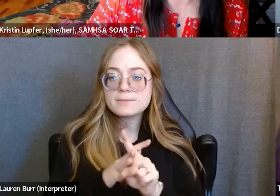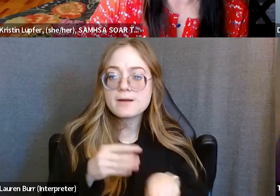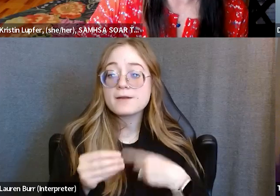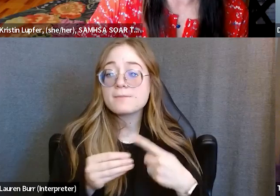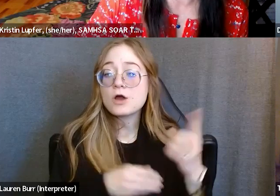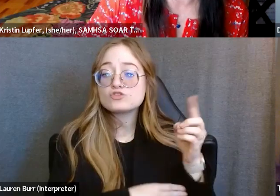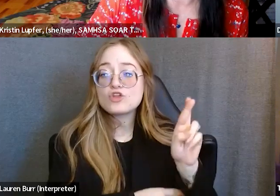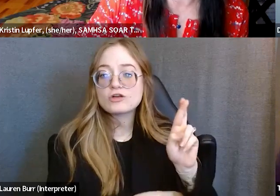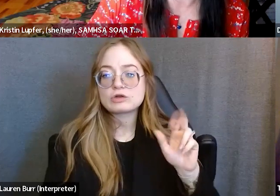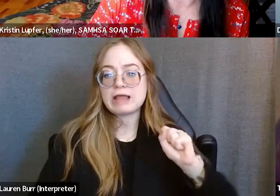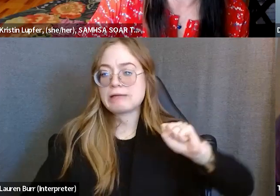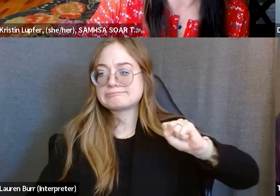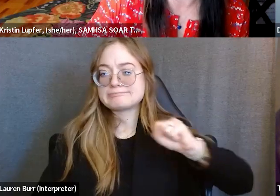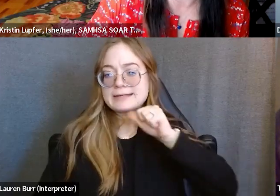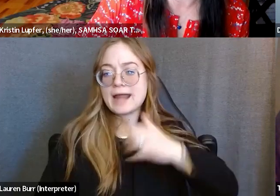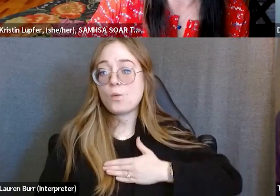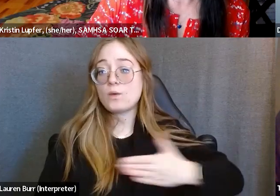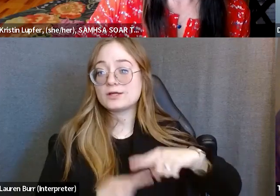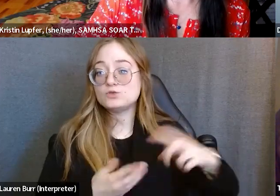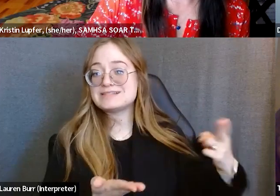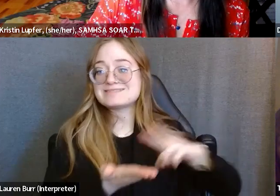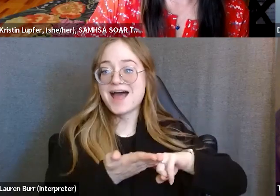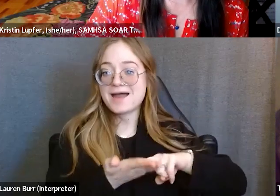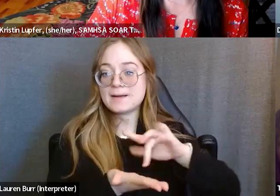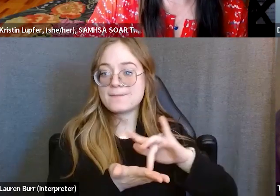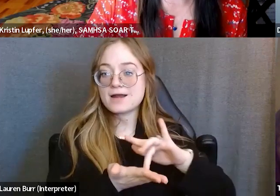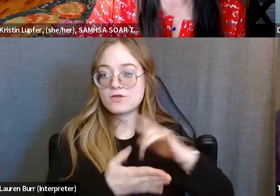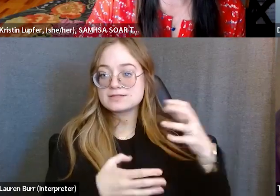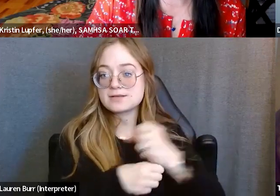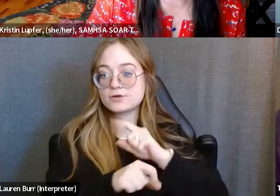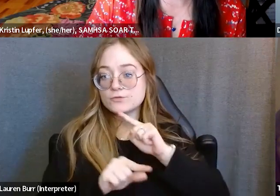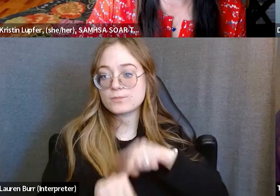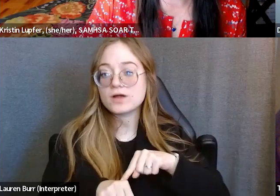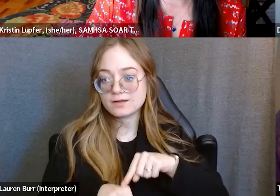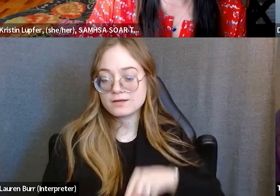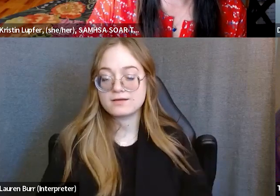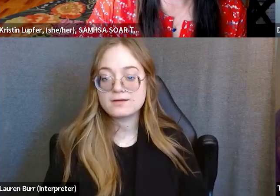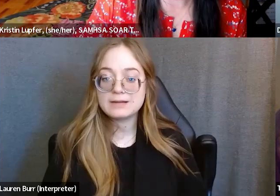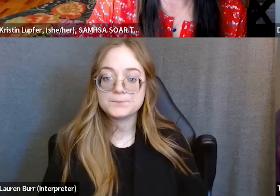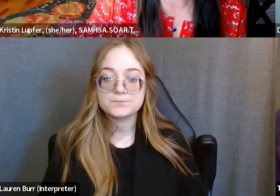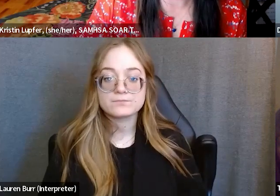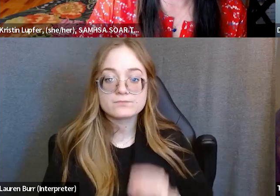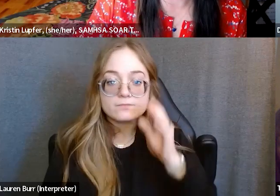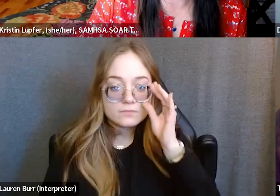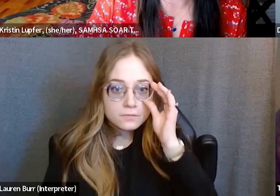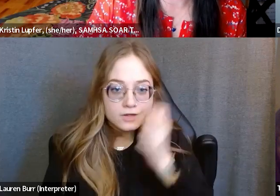at first to sign a medical summary report. And sorry, the questions just jumped